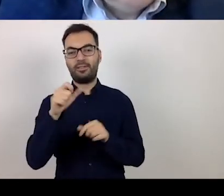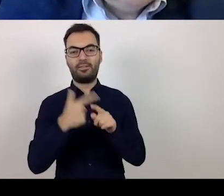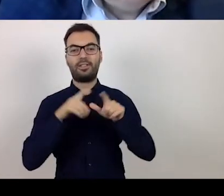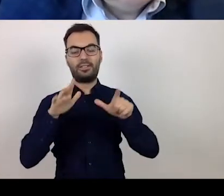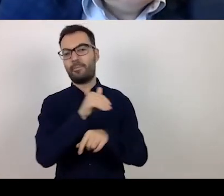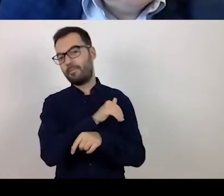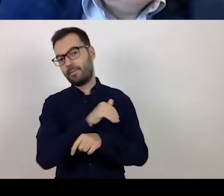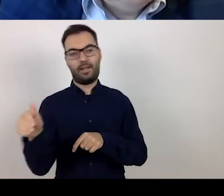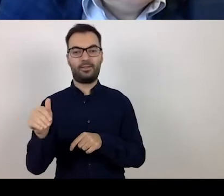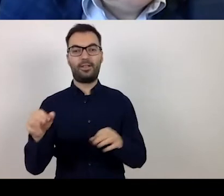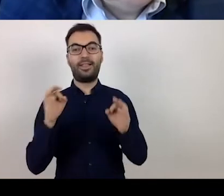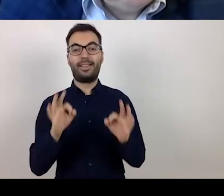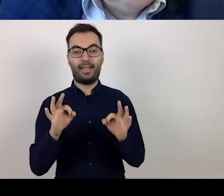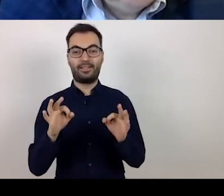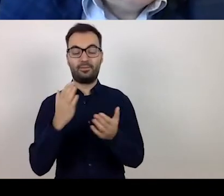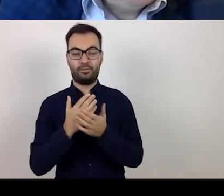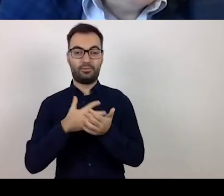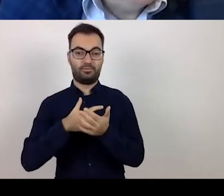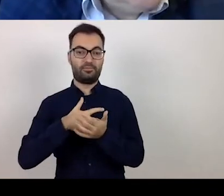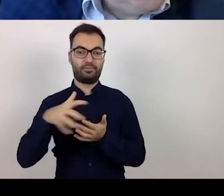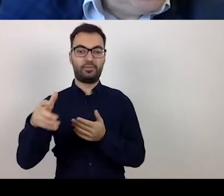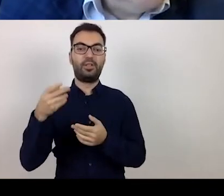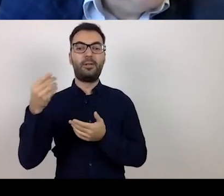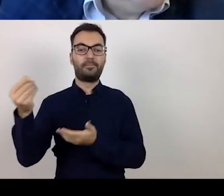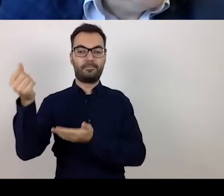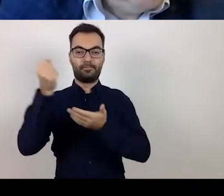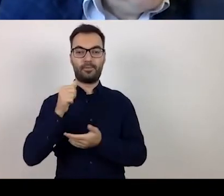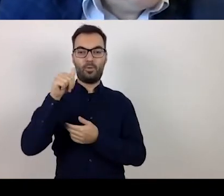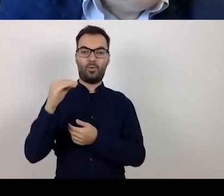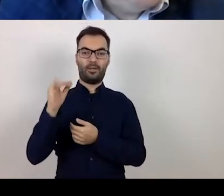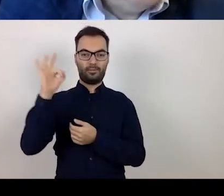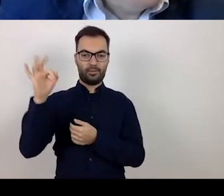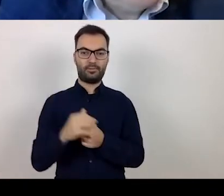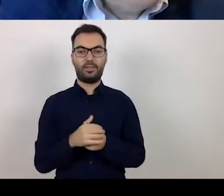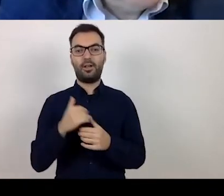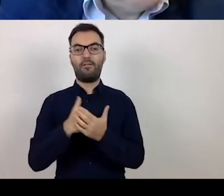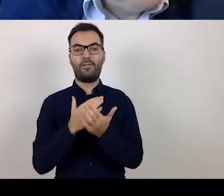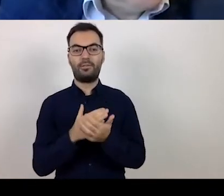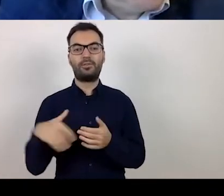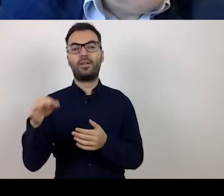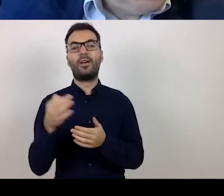have been spent from the EU funds in the Warmińsko-Mazurskie Voivodeship